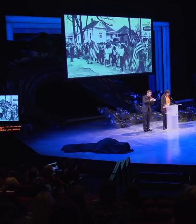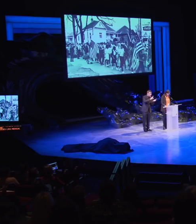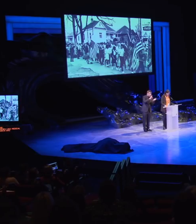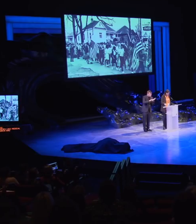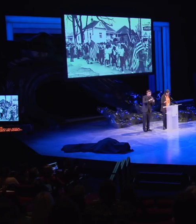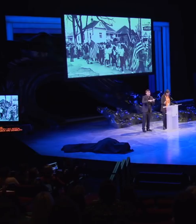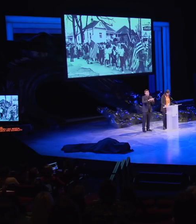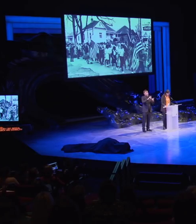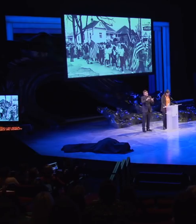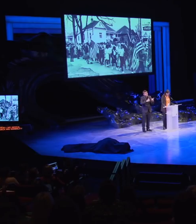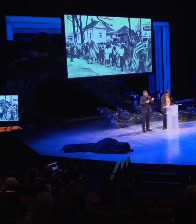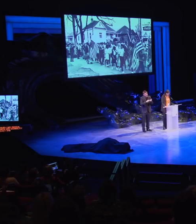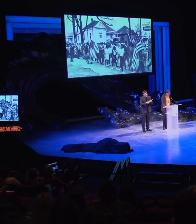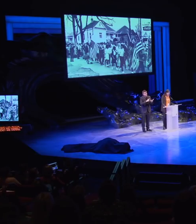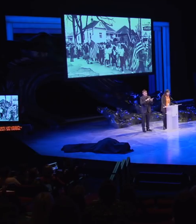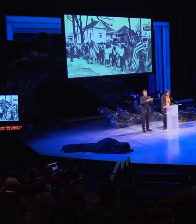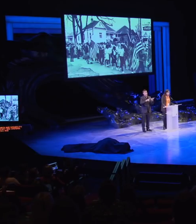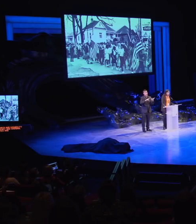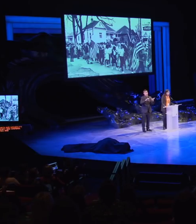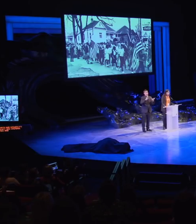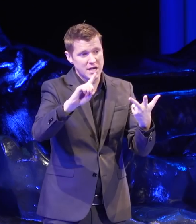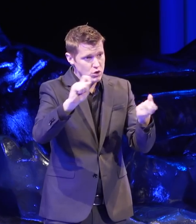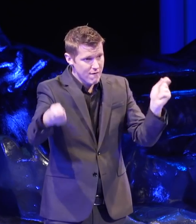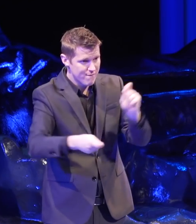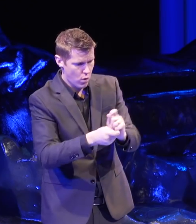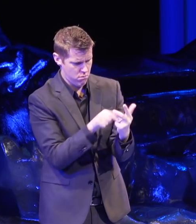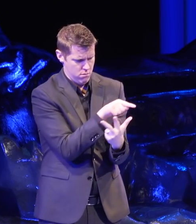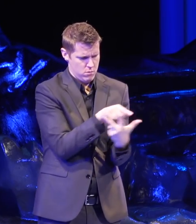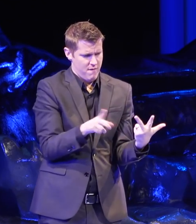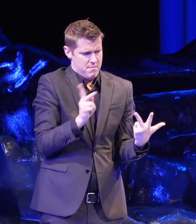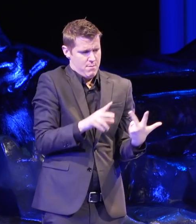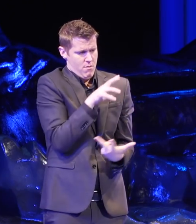and criminal justice and education reform, you have people essentially having to say